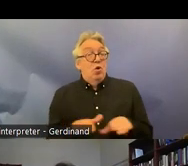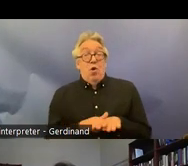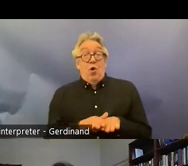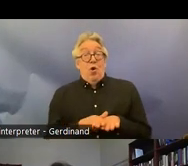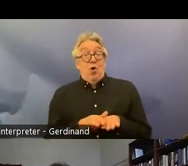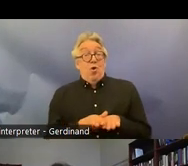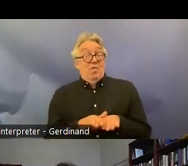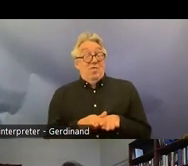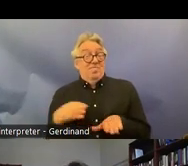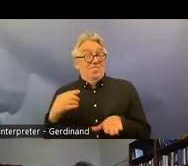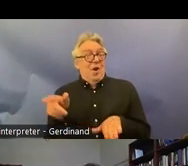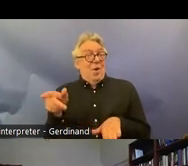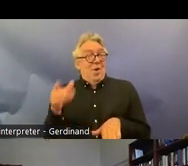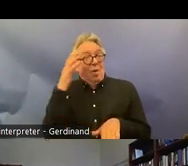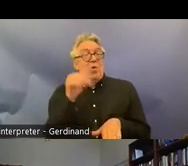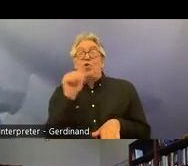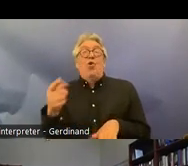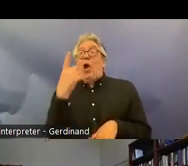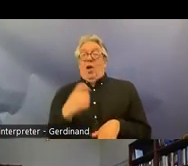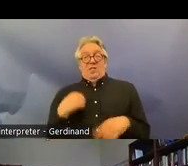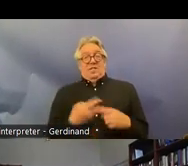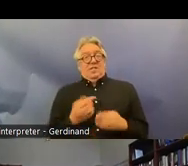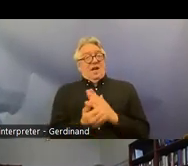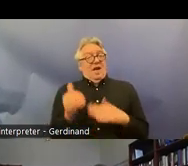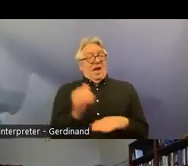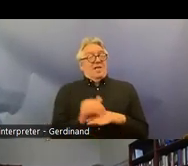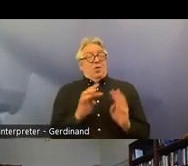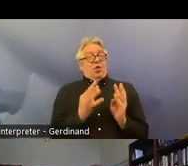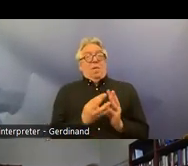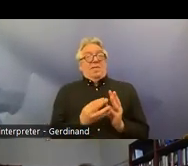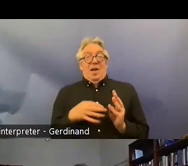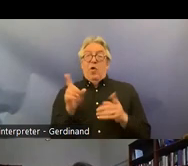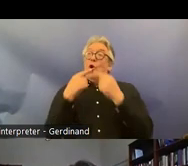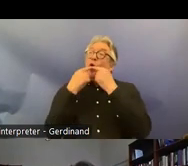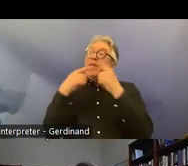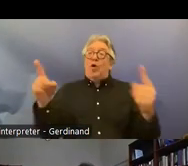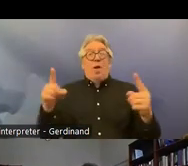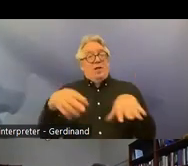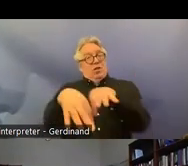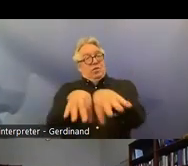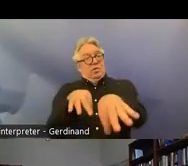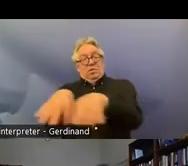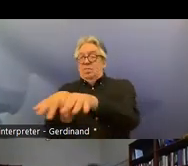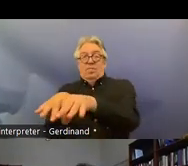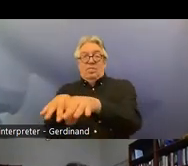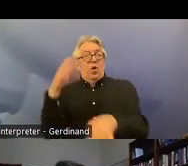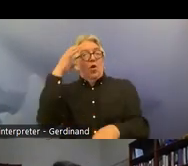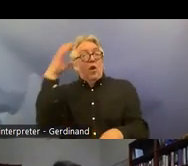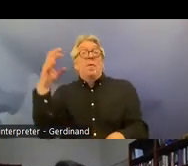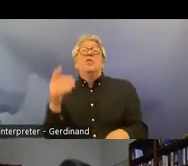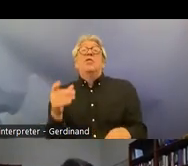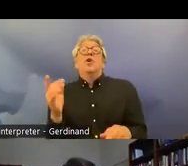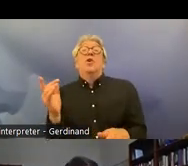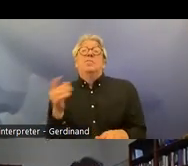should be um withdrawn it was a premise that these should remain um and we don't